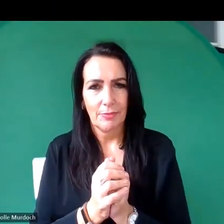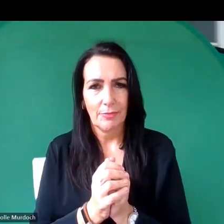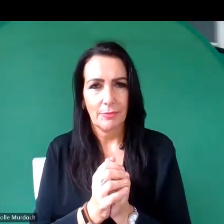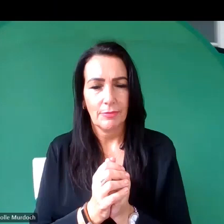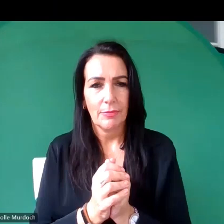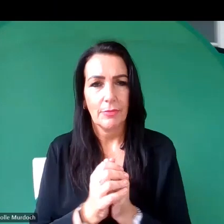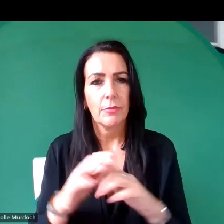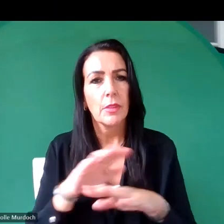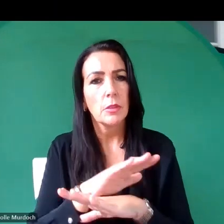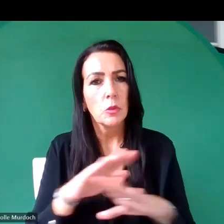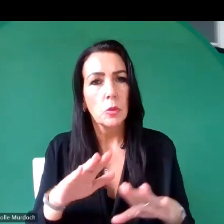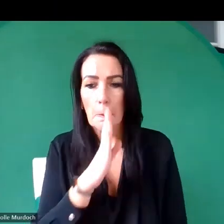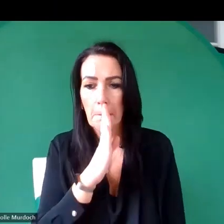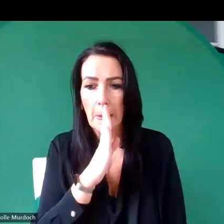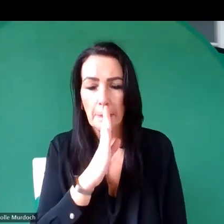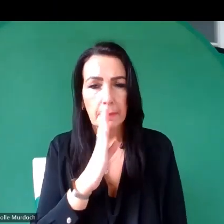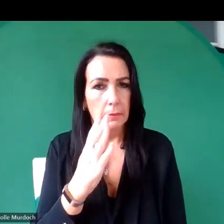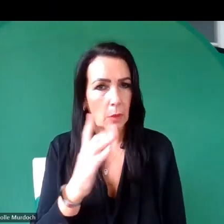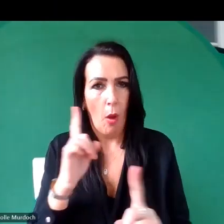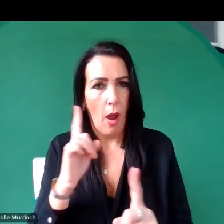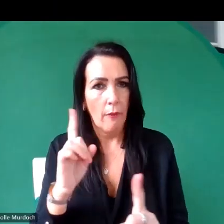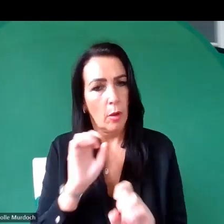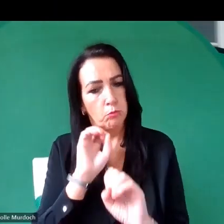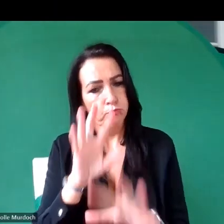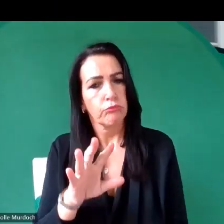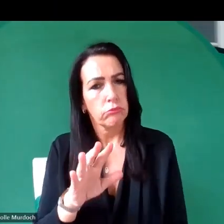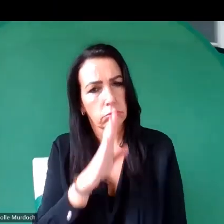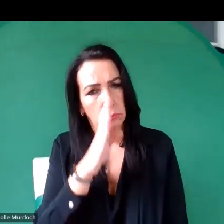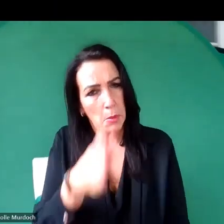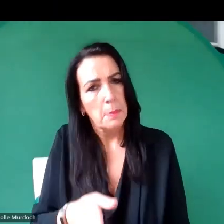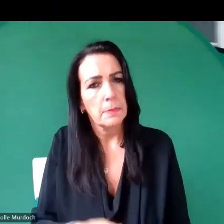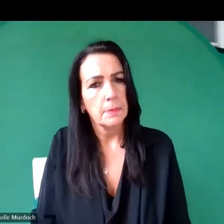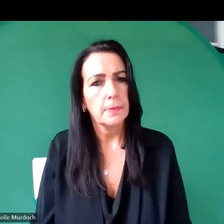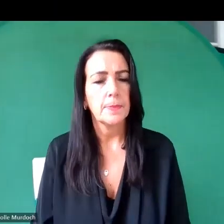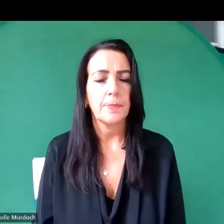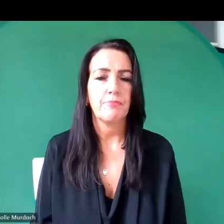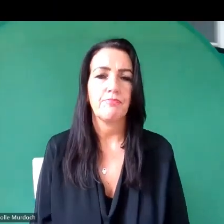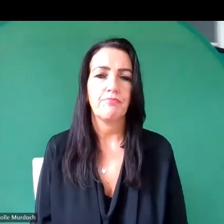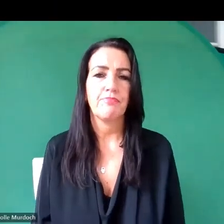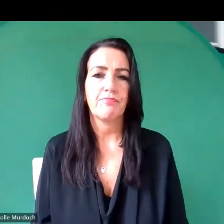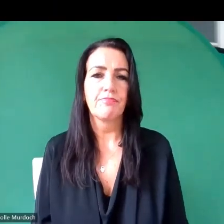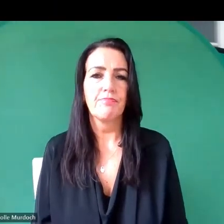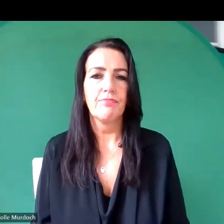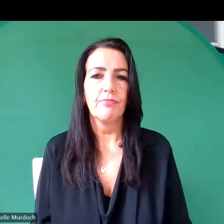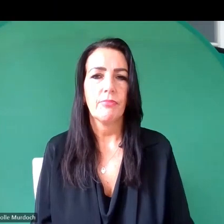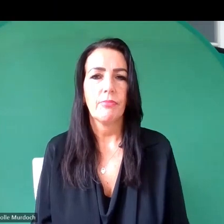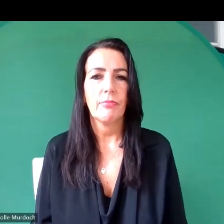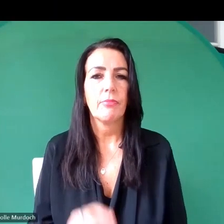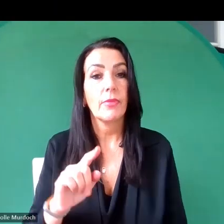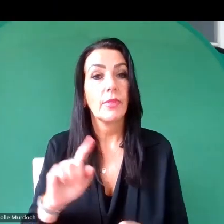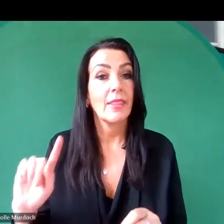whatever is on your mind and that is what we are looking for so we have got our first presenters